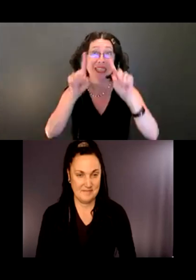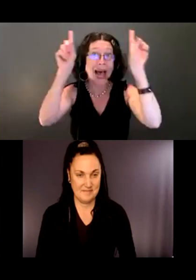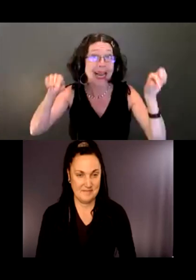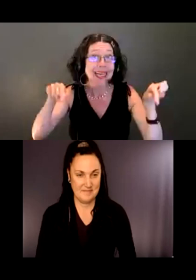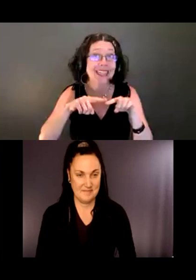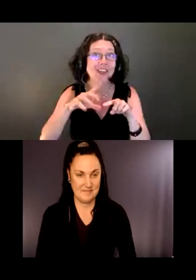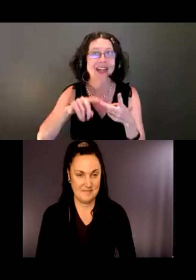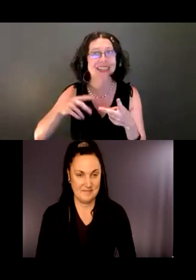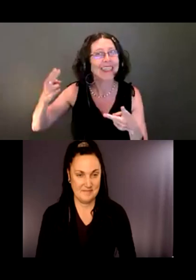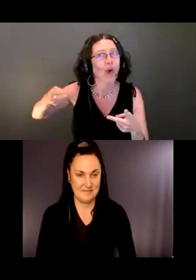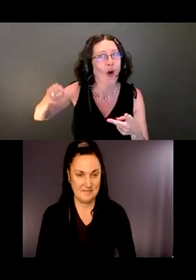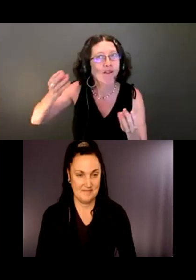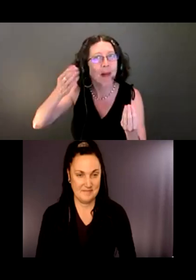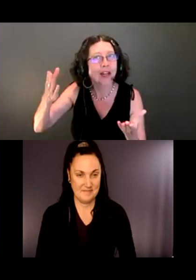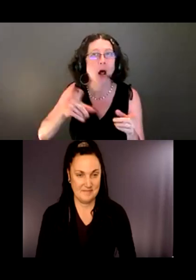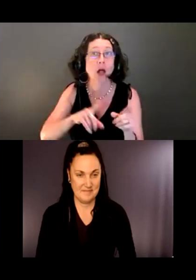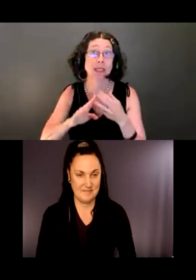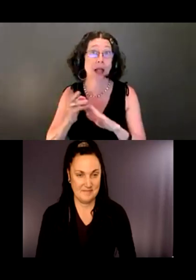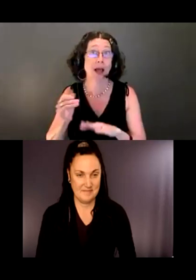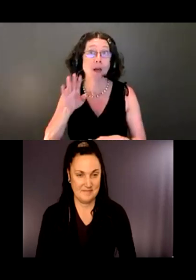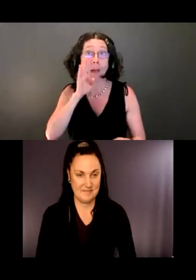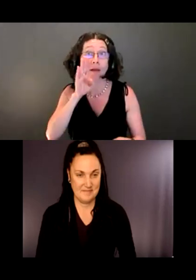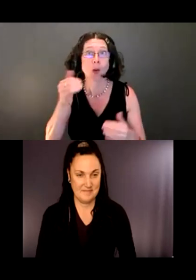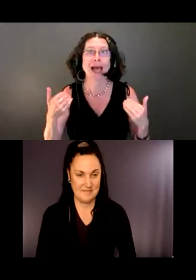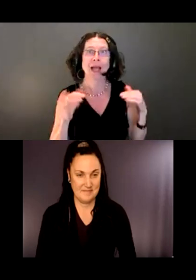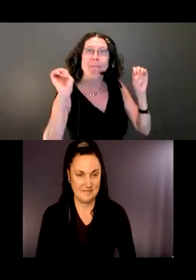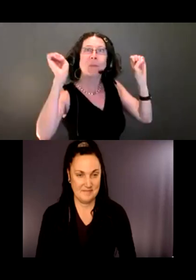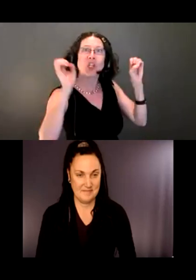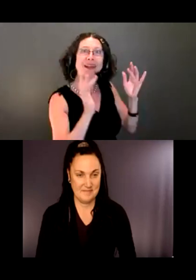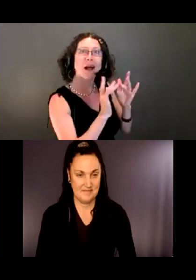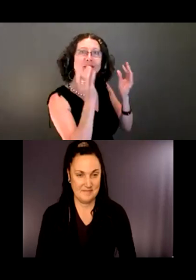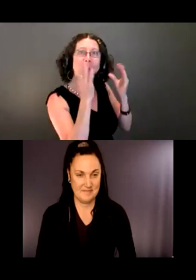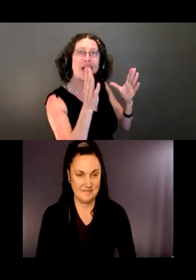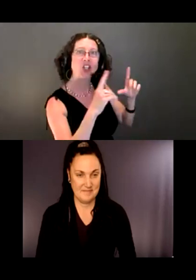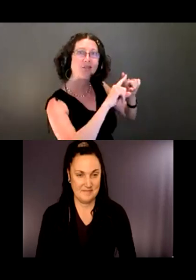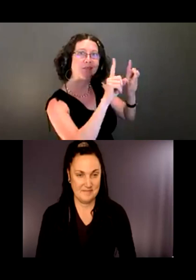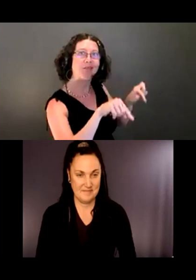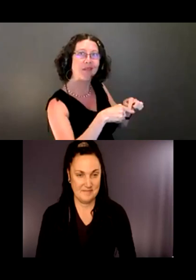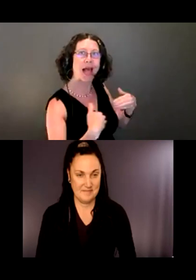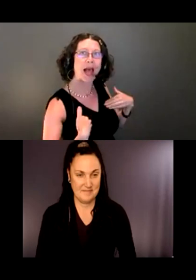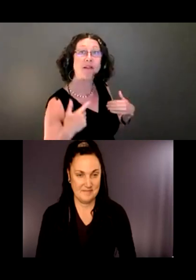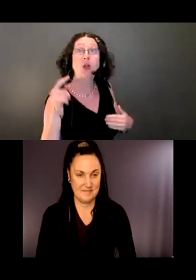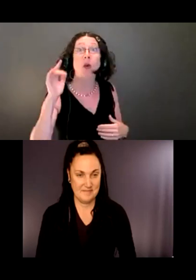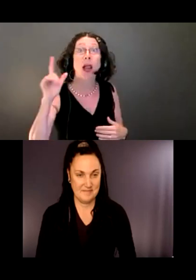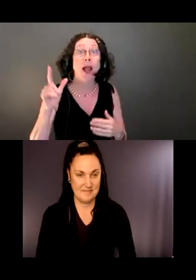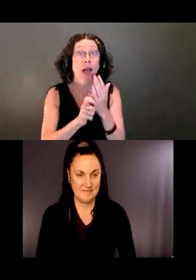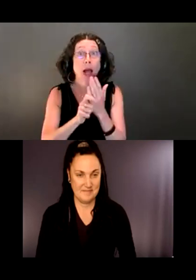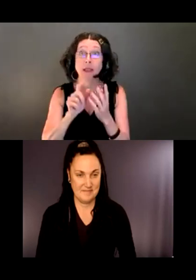Also, the City of Bellevue has emergency contact information on markers. So the trail guides can be hard copy, online, and you can